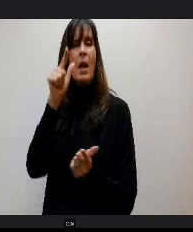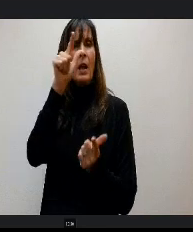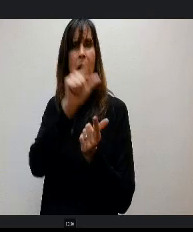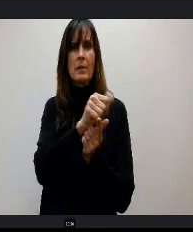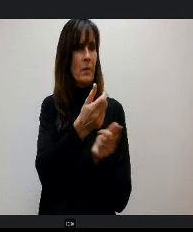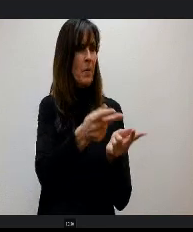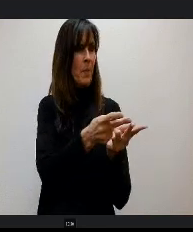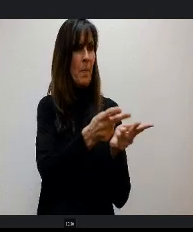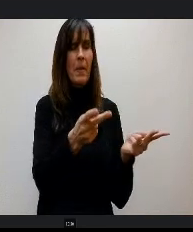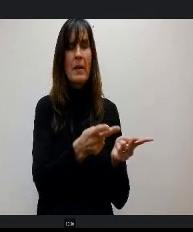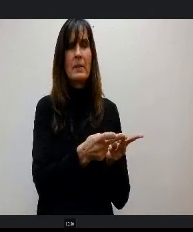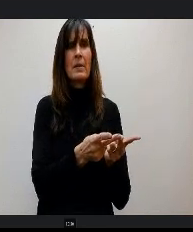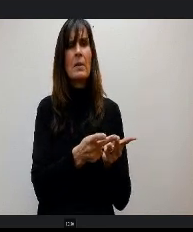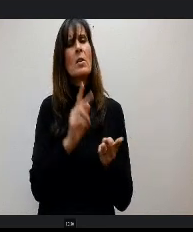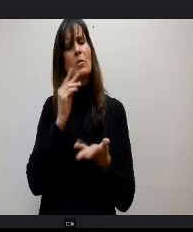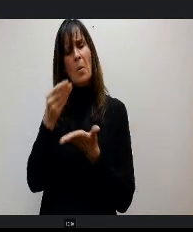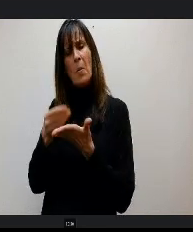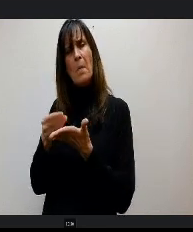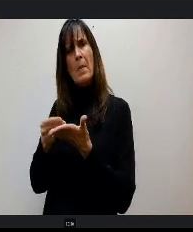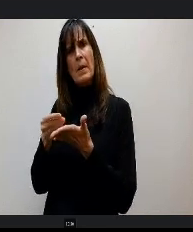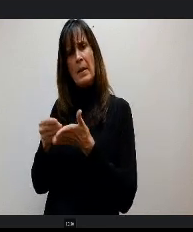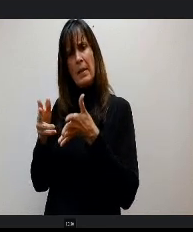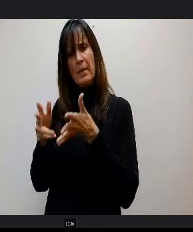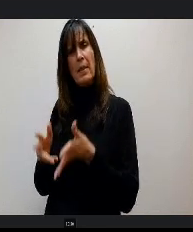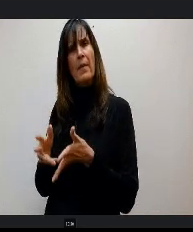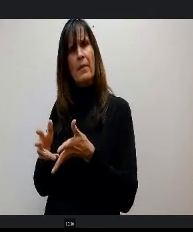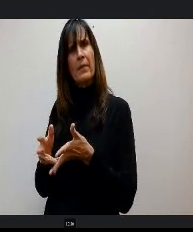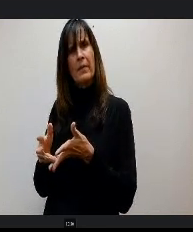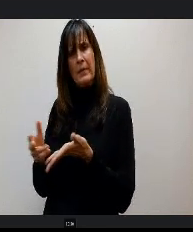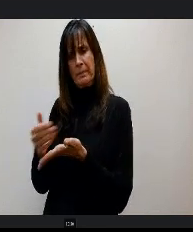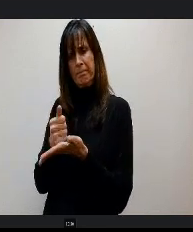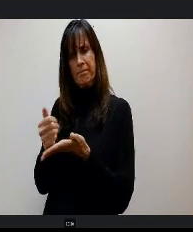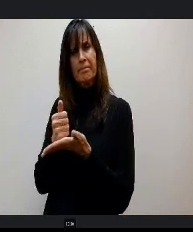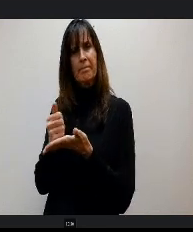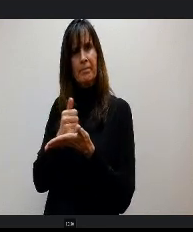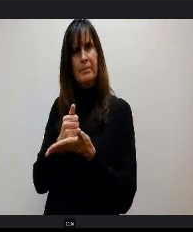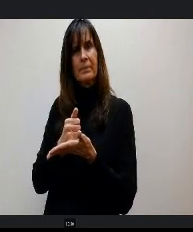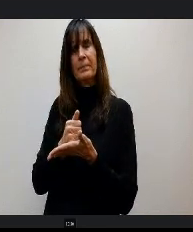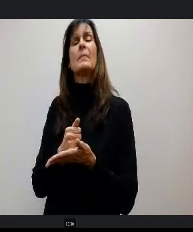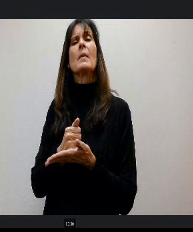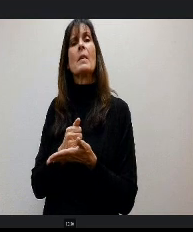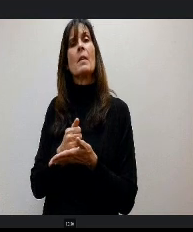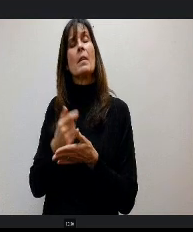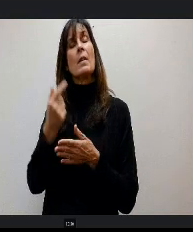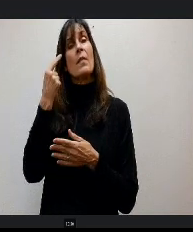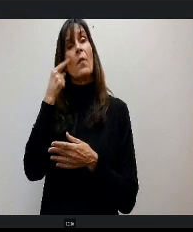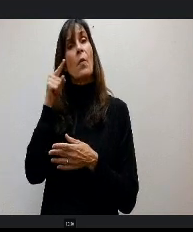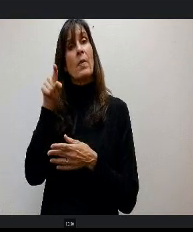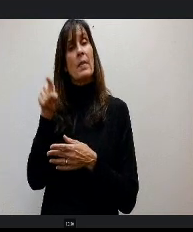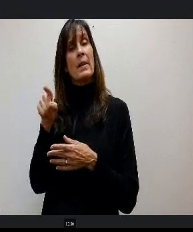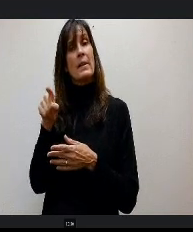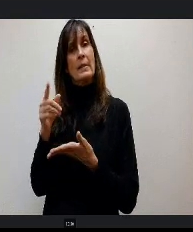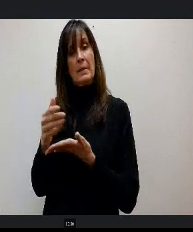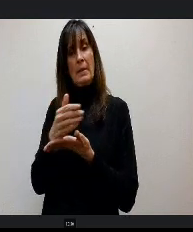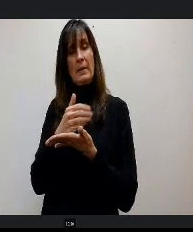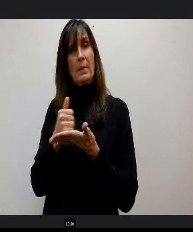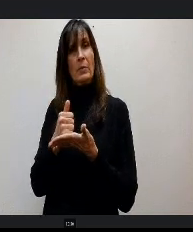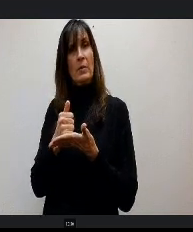money are we looking at coming g in and for any of these assumptions, remember I bring you this budget, the new year.